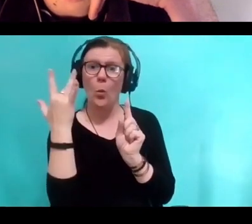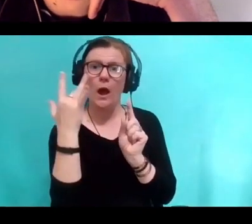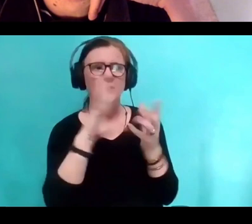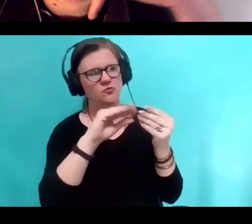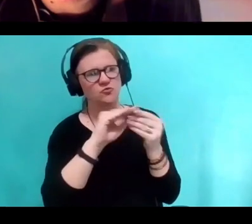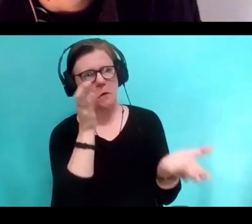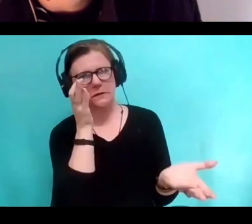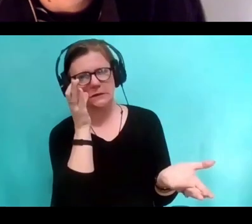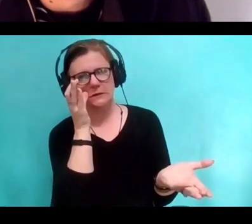Mm hmm, yes, it's stories,